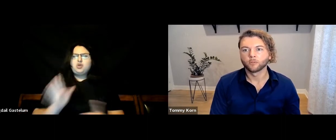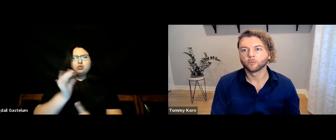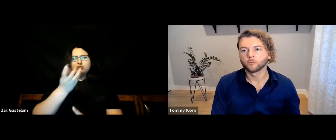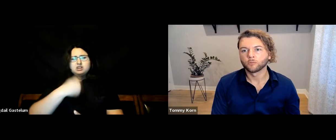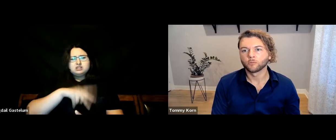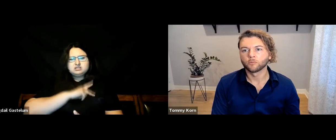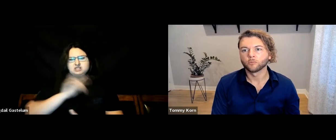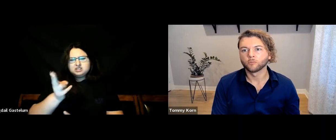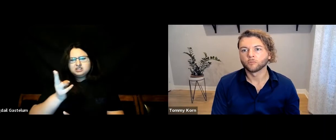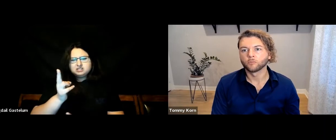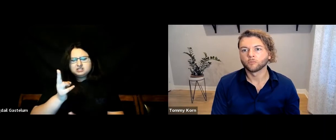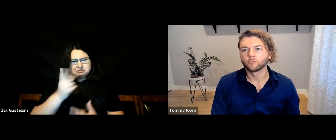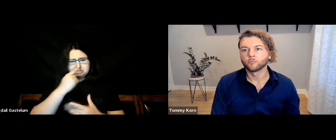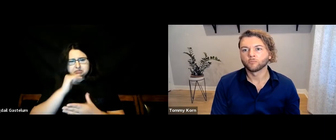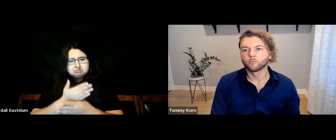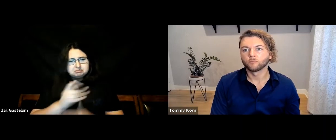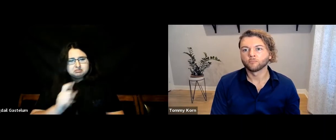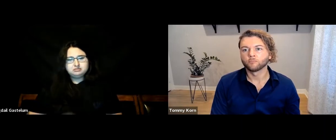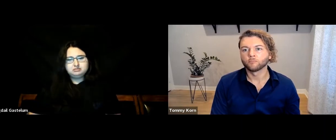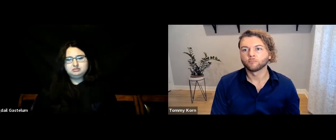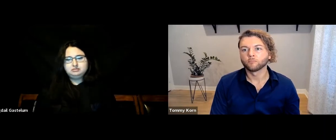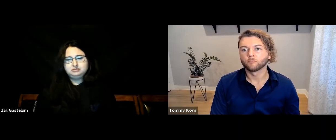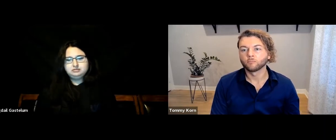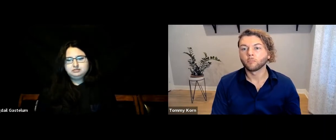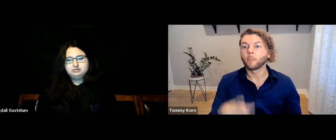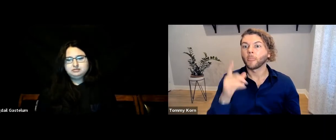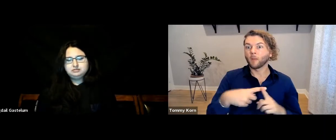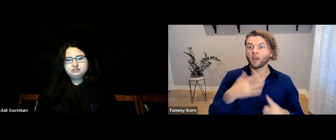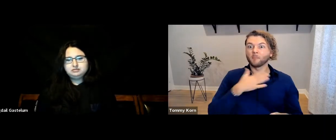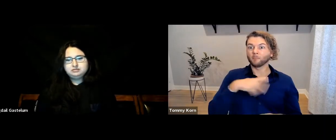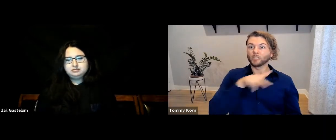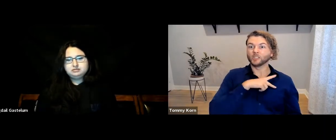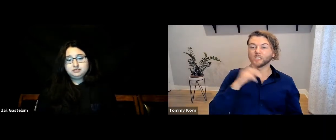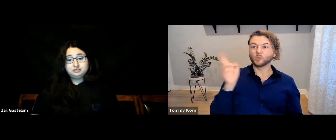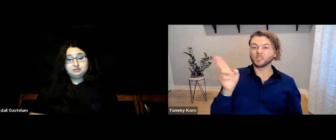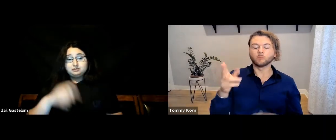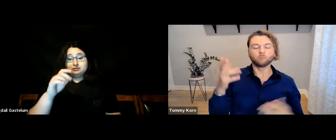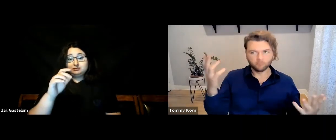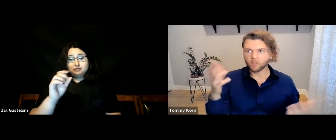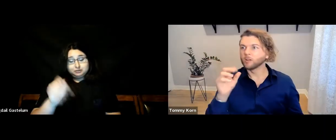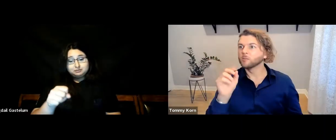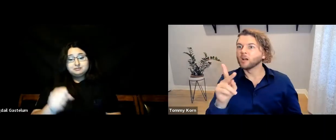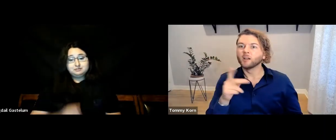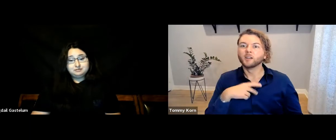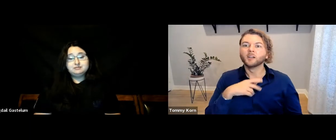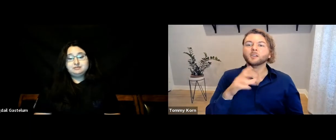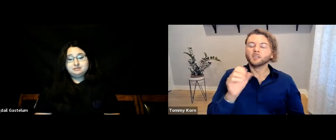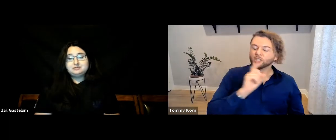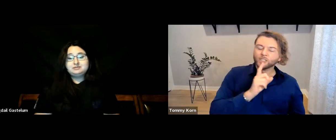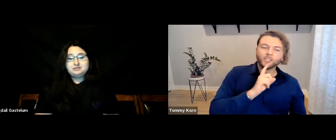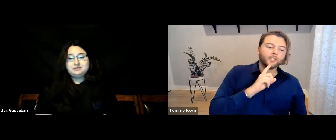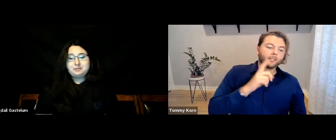“Can you share your personal history?” [Tommy] My personal history? Oh, yeah, sure!